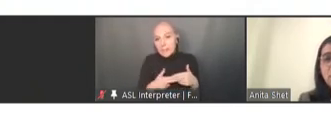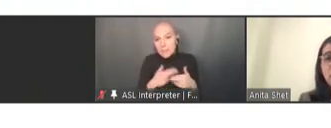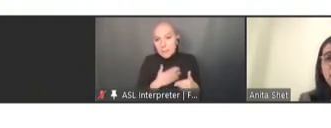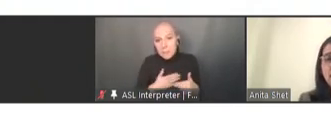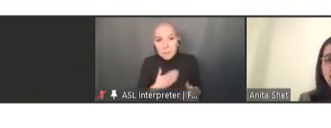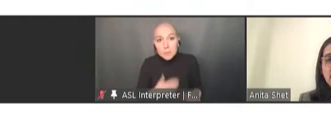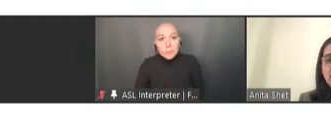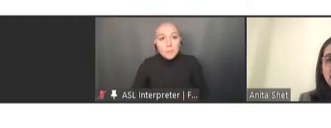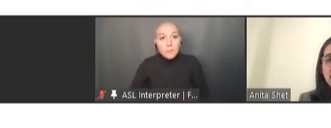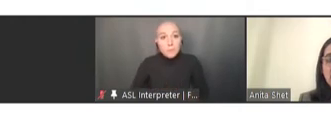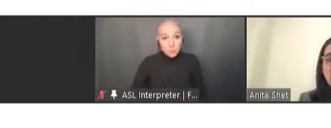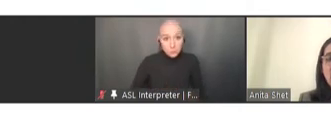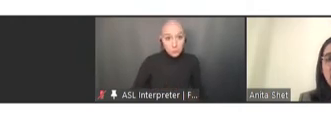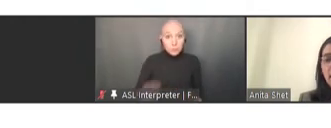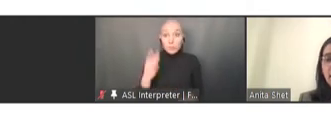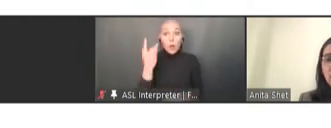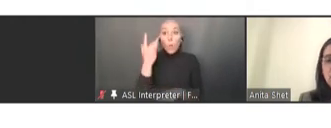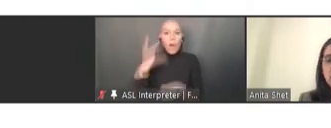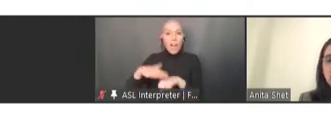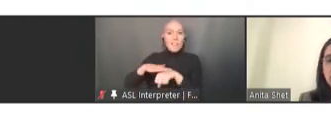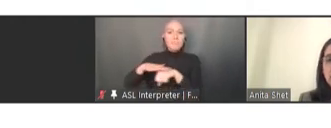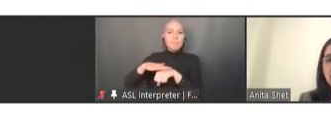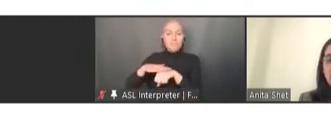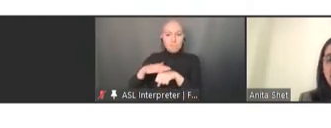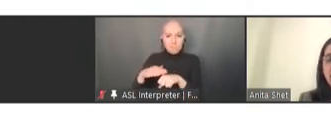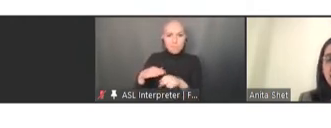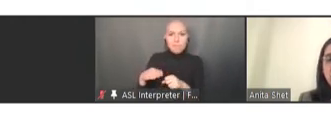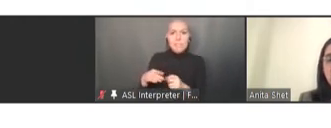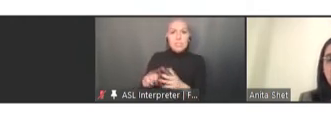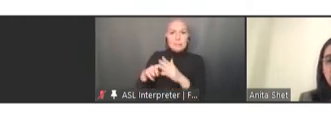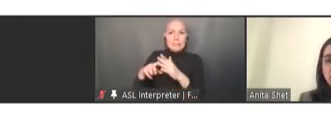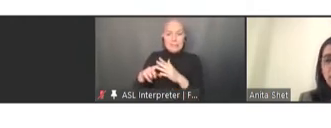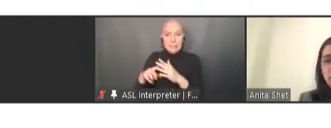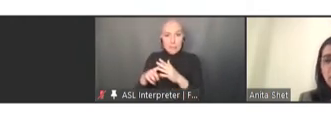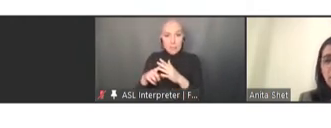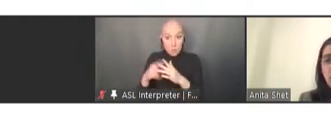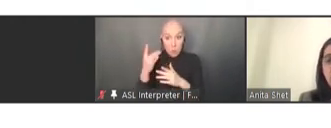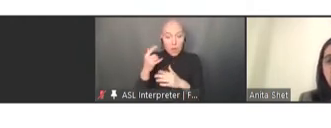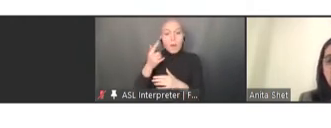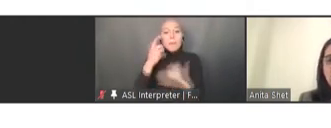Measles is highly transmissible. Its reproductive number, R naught, is